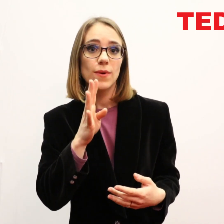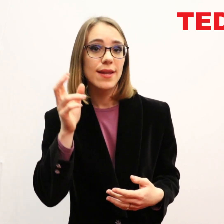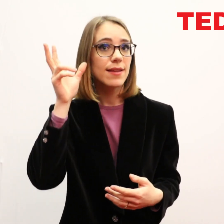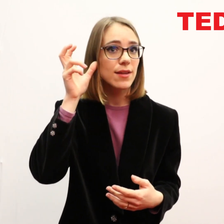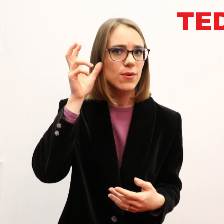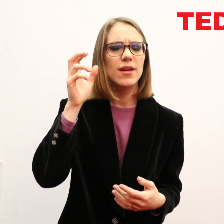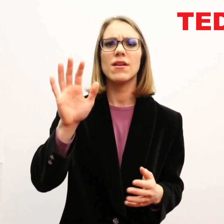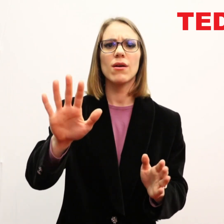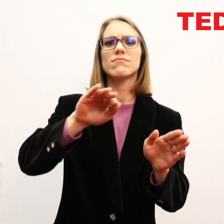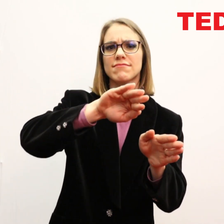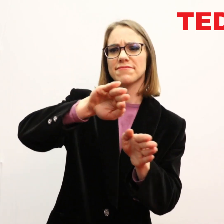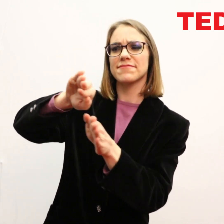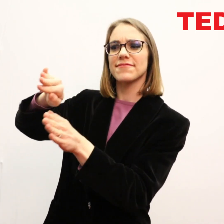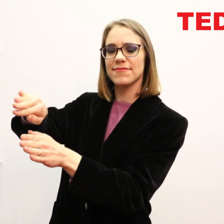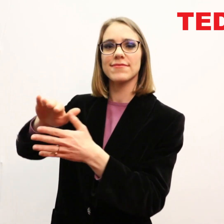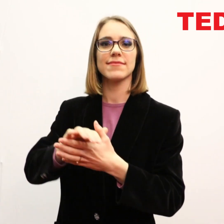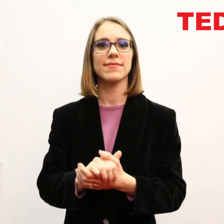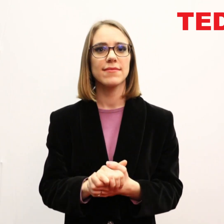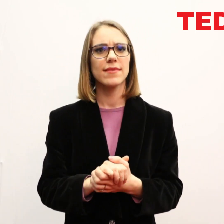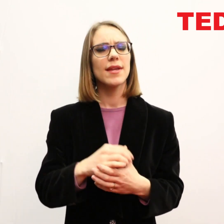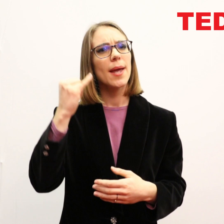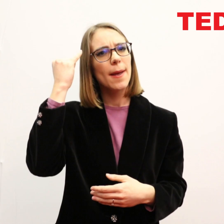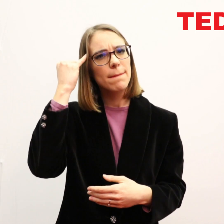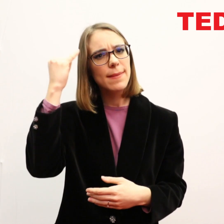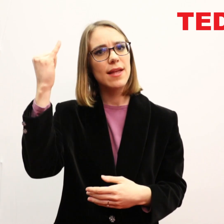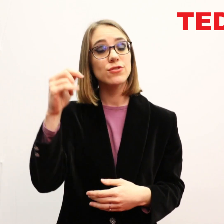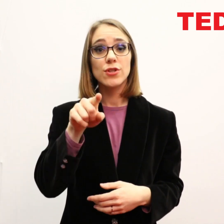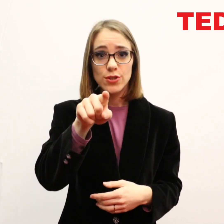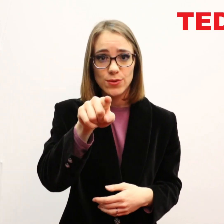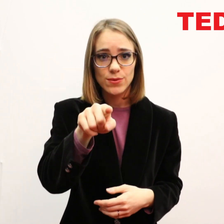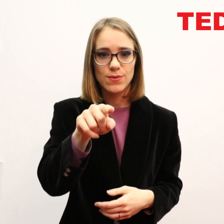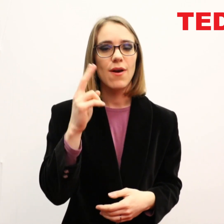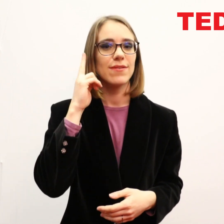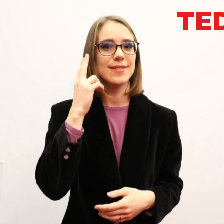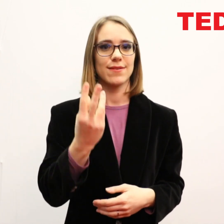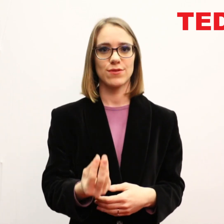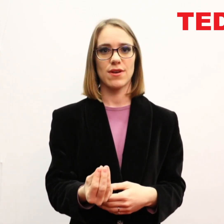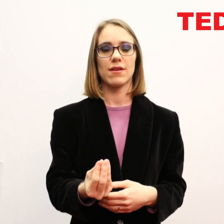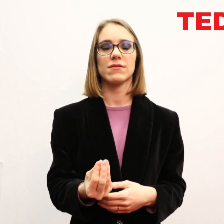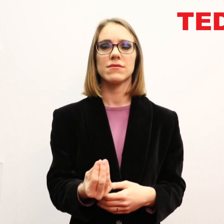and expected auditory and verbal norms, and imagine that you are a deaf child.